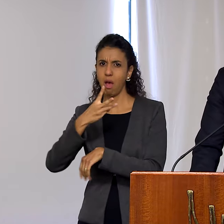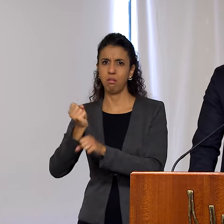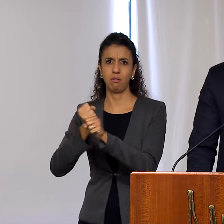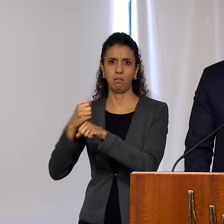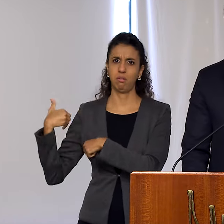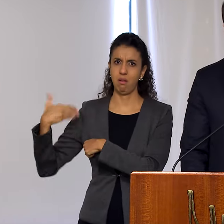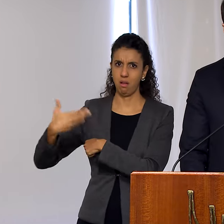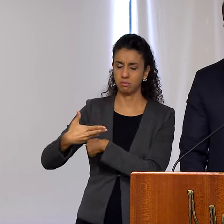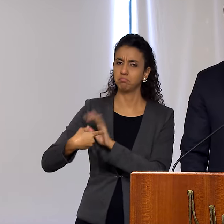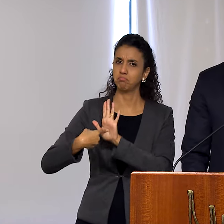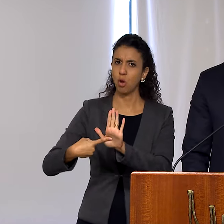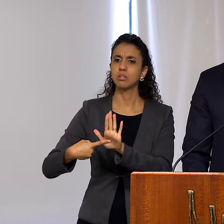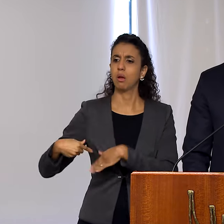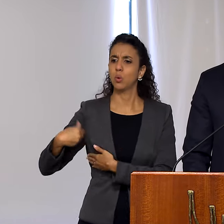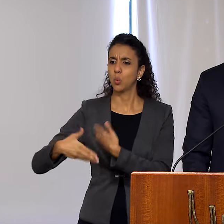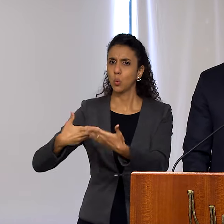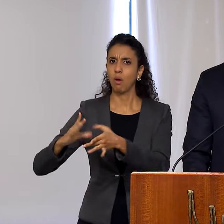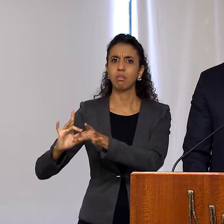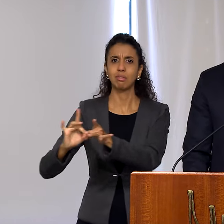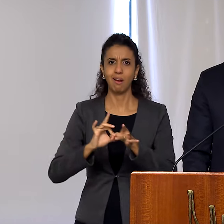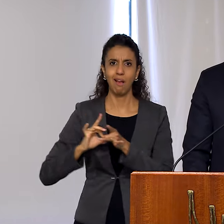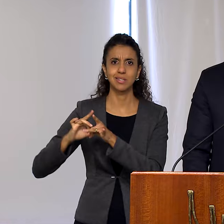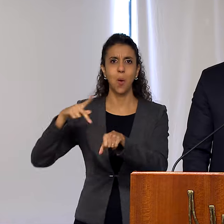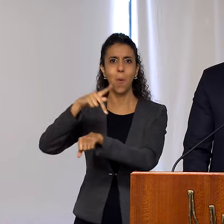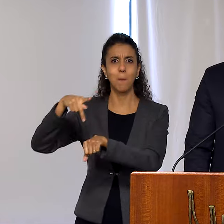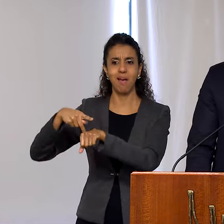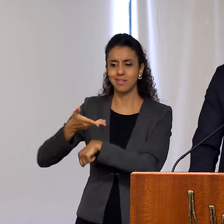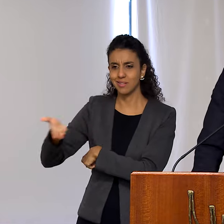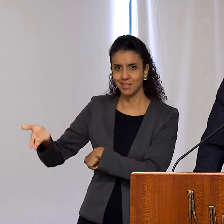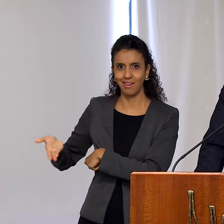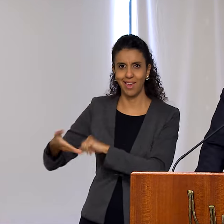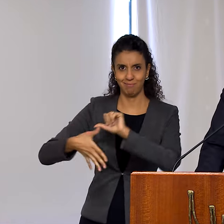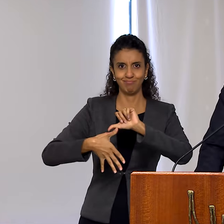a constructive stage of integration with our neighbors. And it is necessary